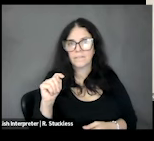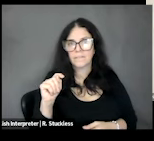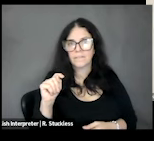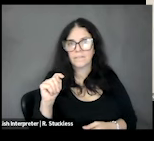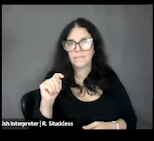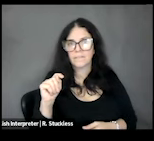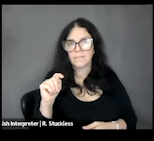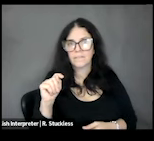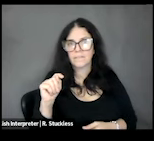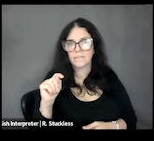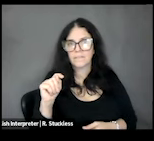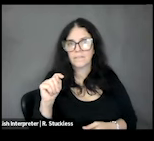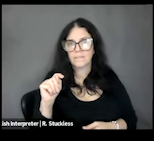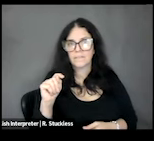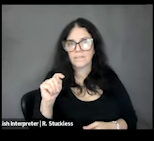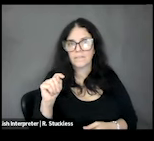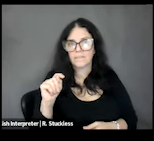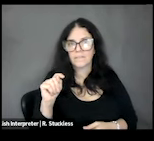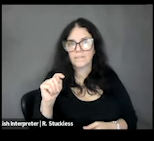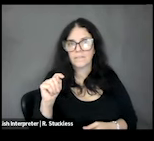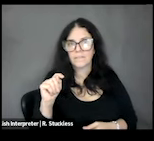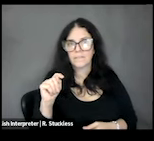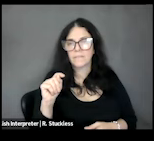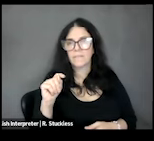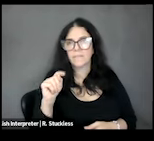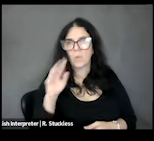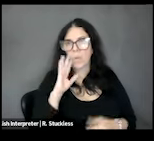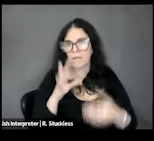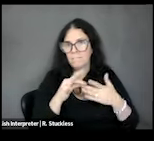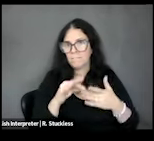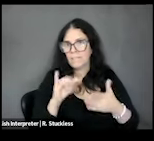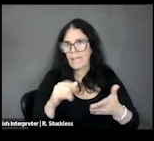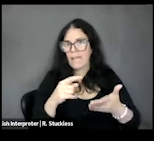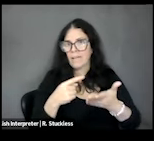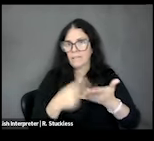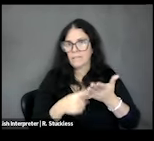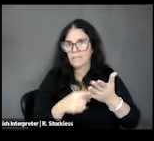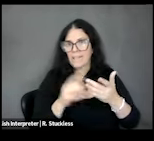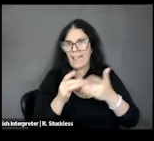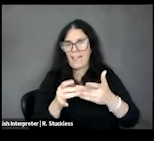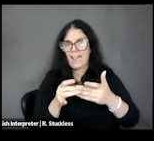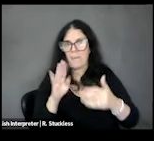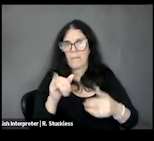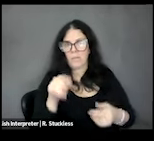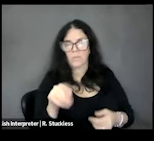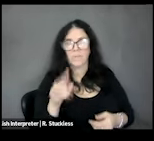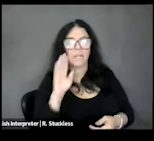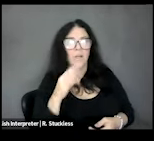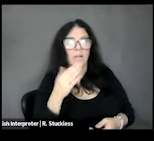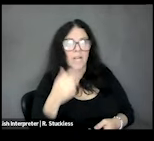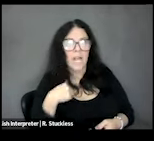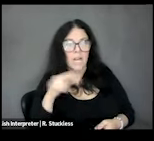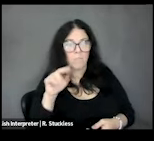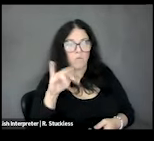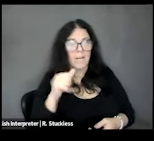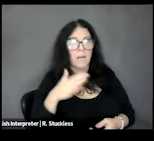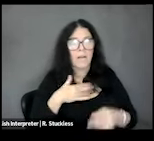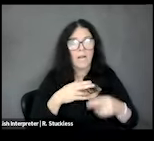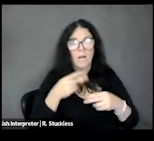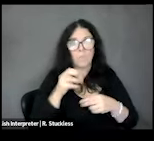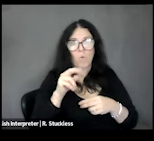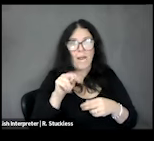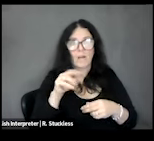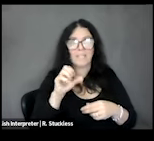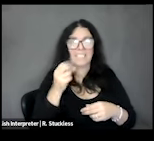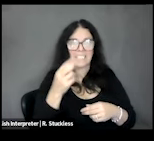you. NURIA: Thanks. My name is Nuria Piracha. My pronouns are she/her/hers. I am a South Asian woman wearing